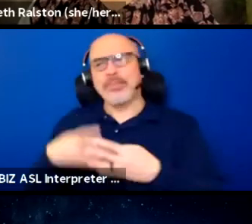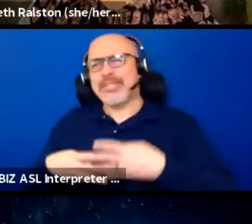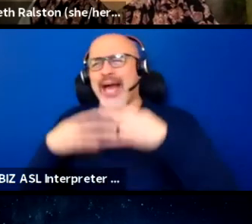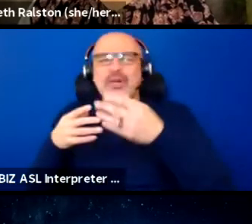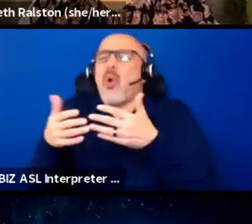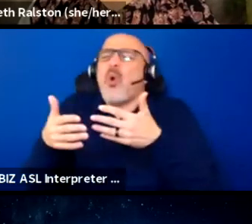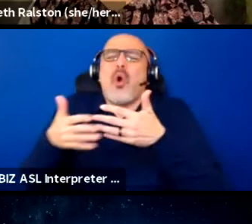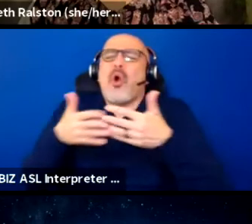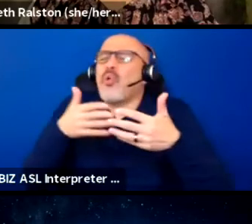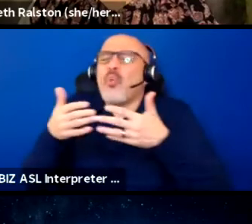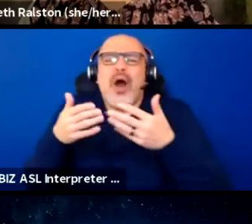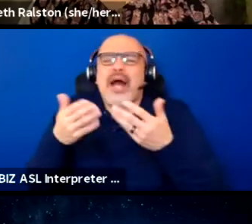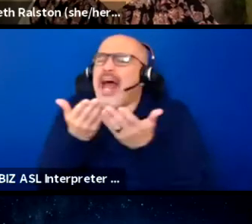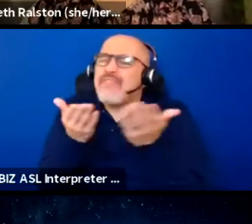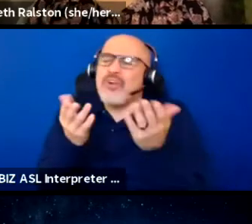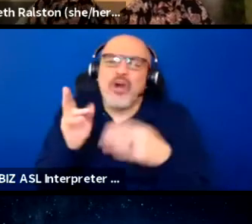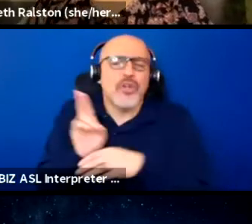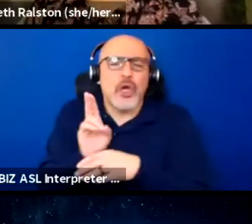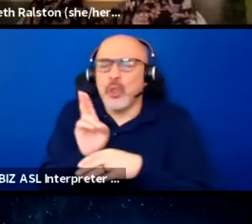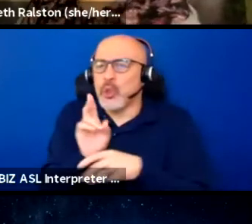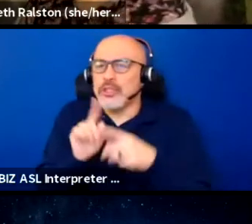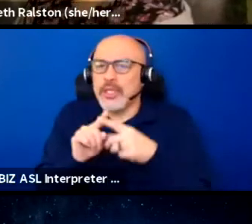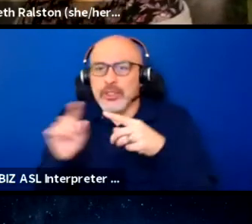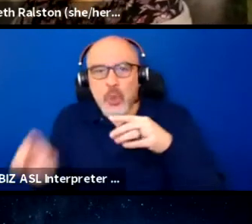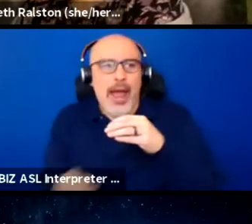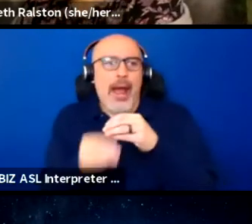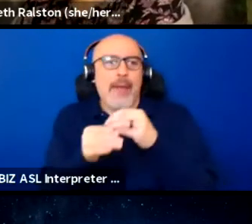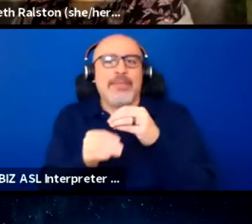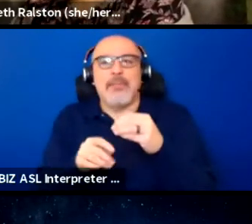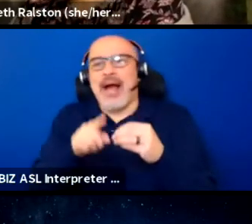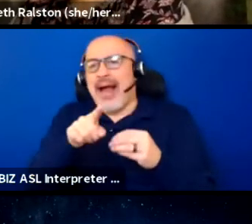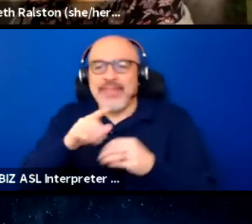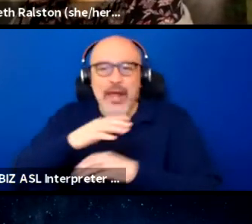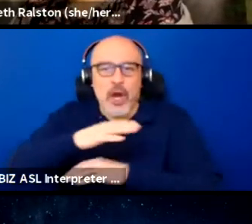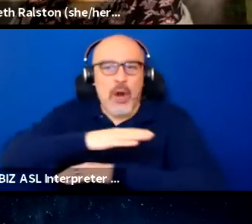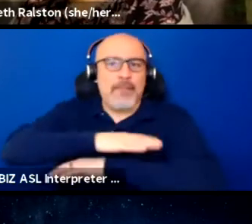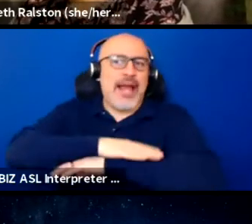to amplify their platform or get their show out there.